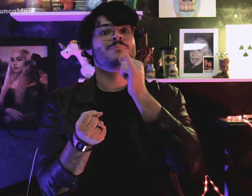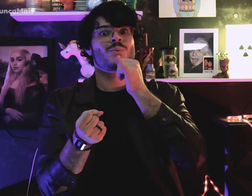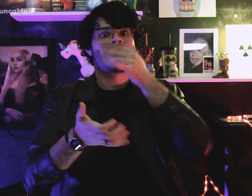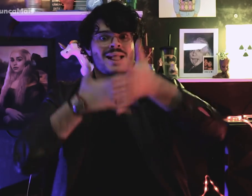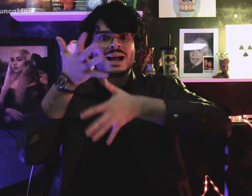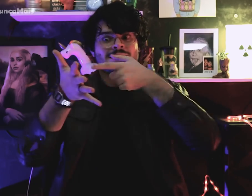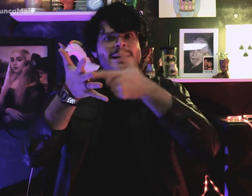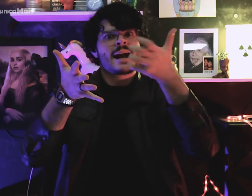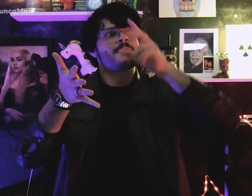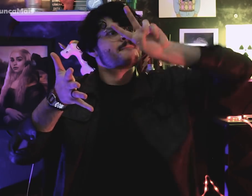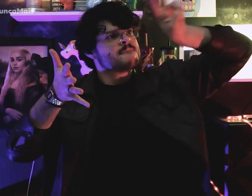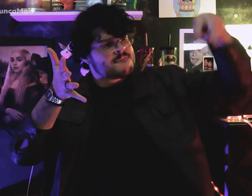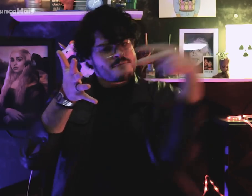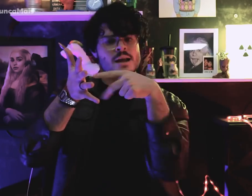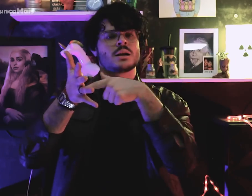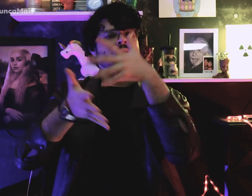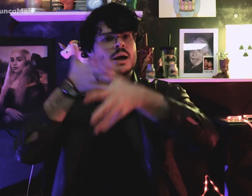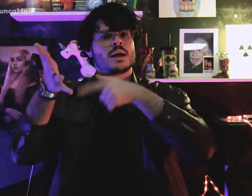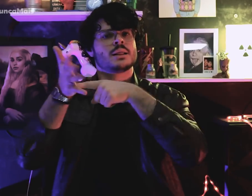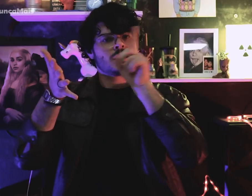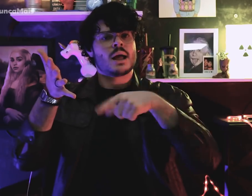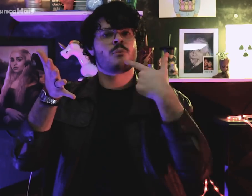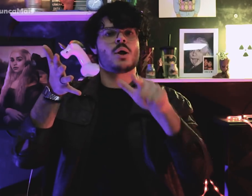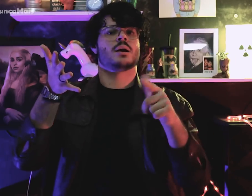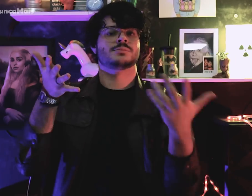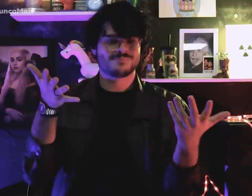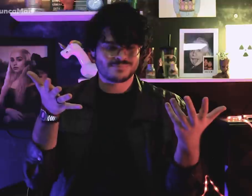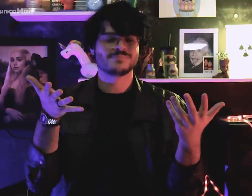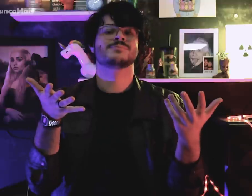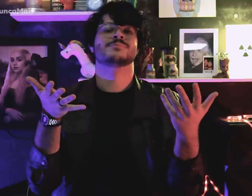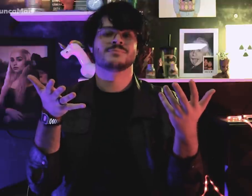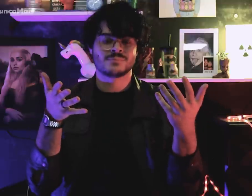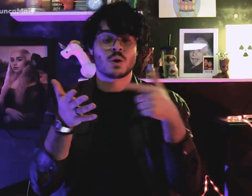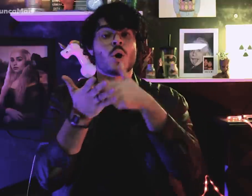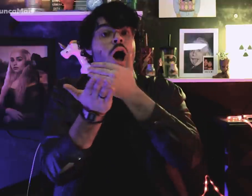o reconhecimento da Libras.